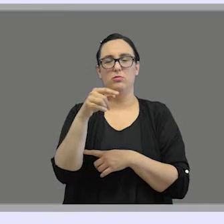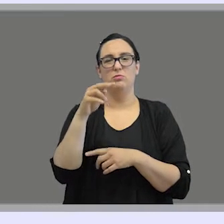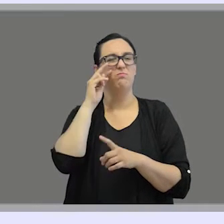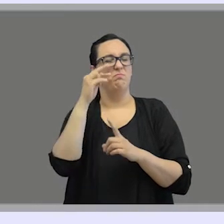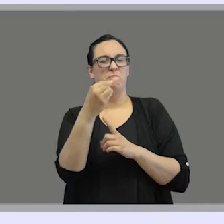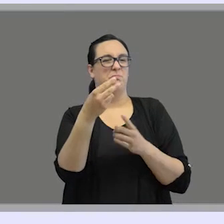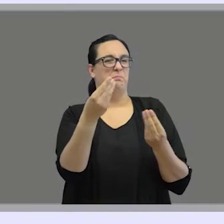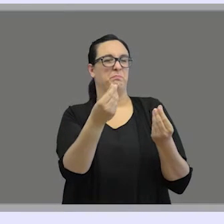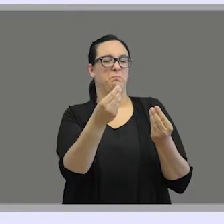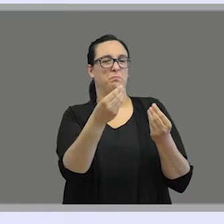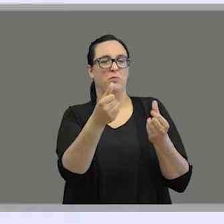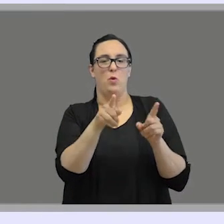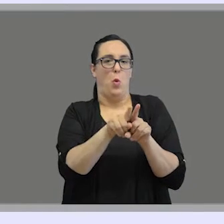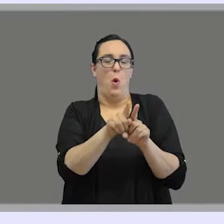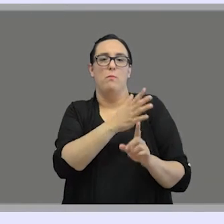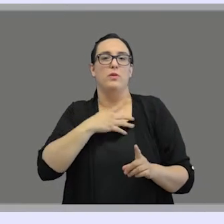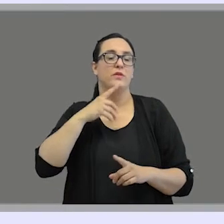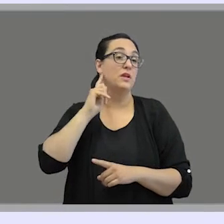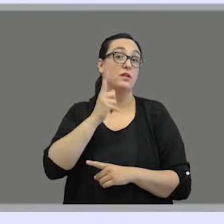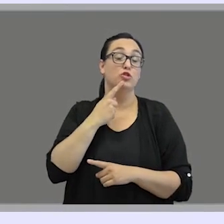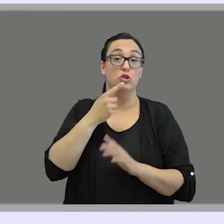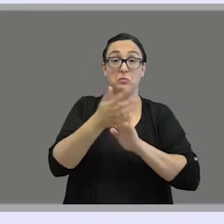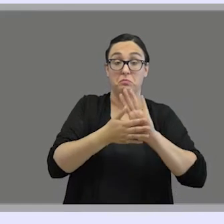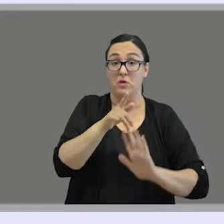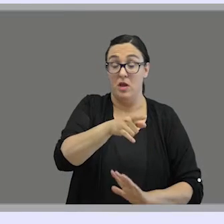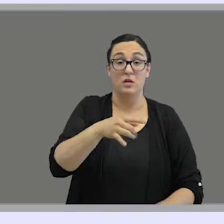because deaf signers are not dumb, they can speak,